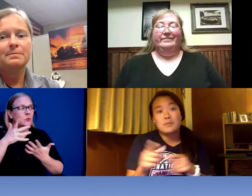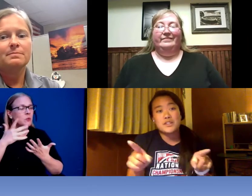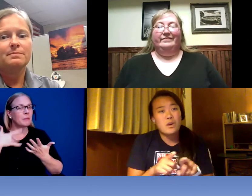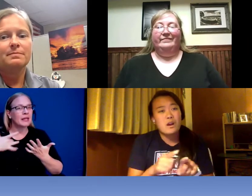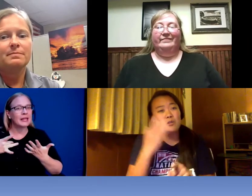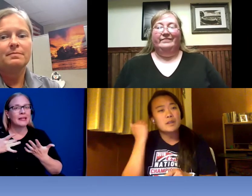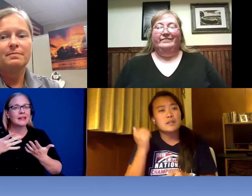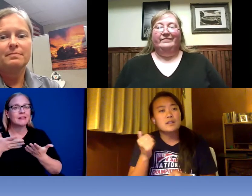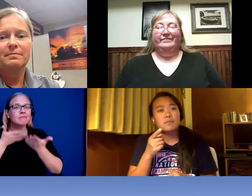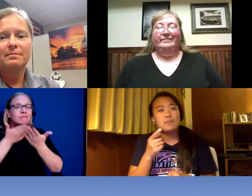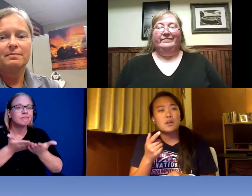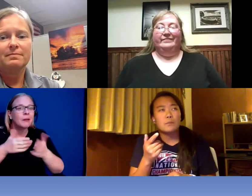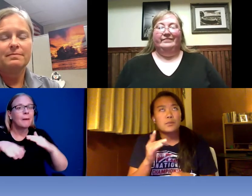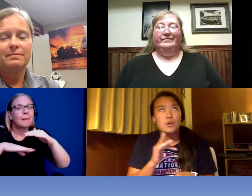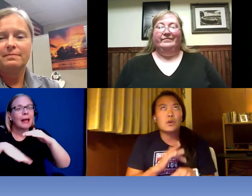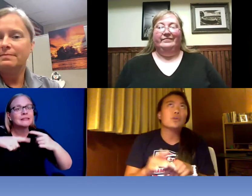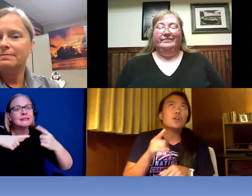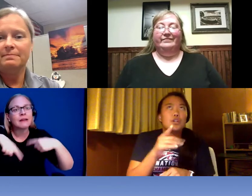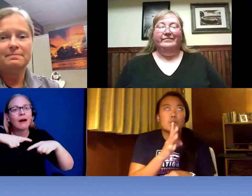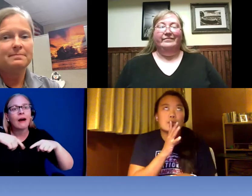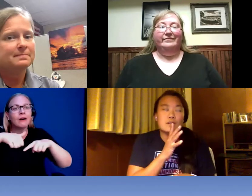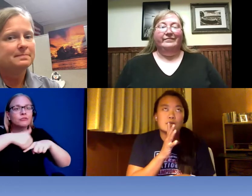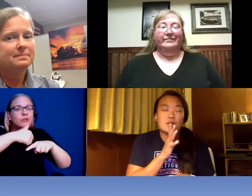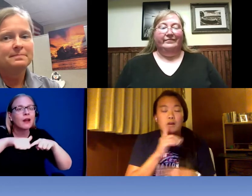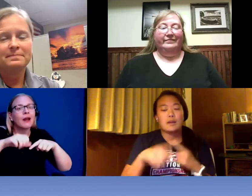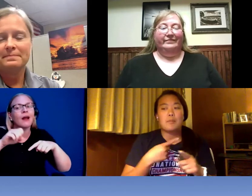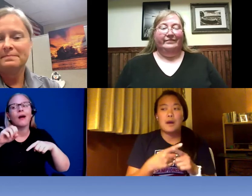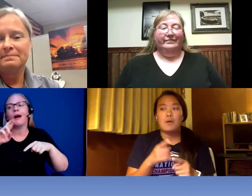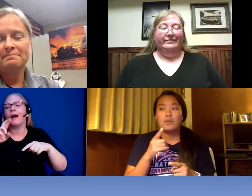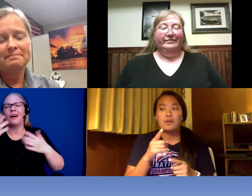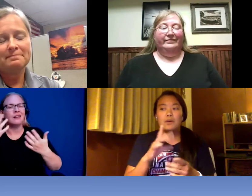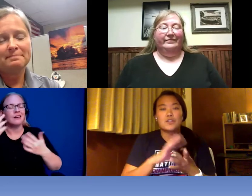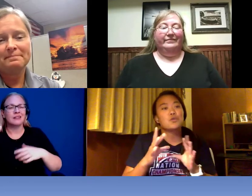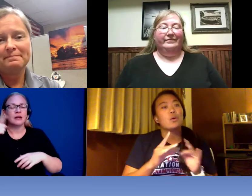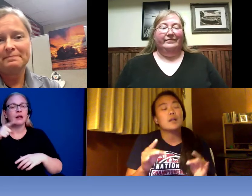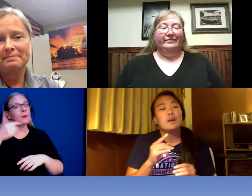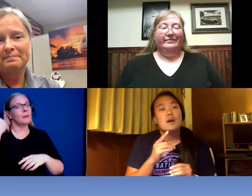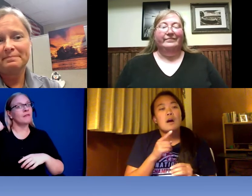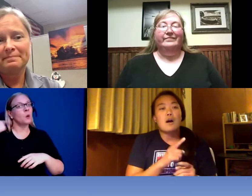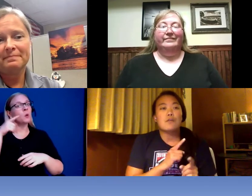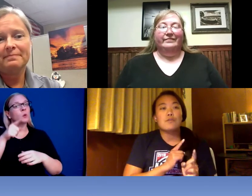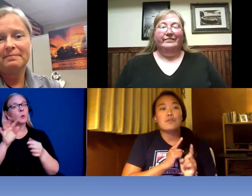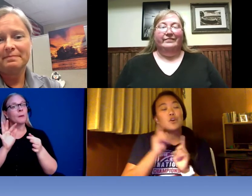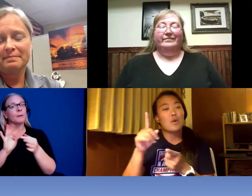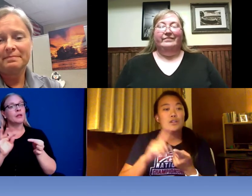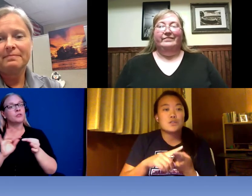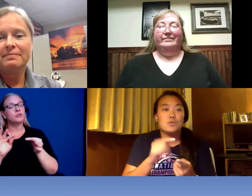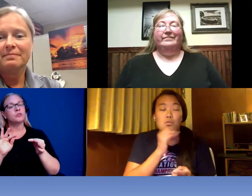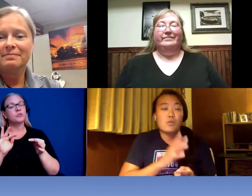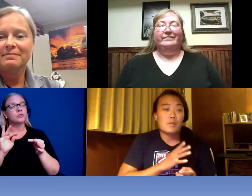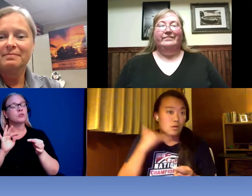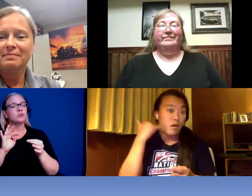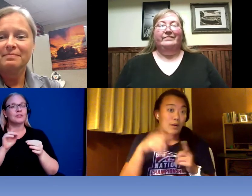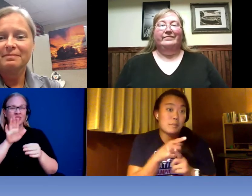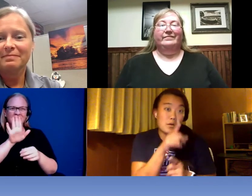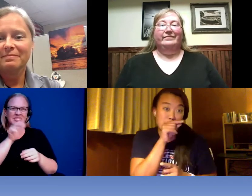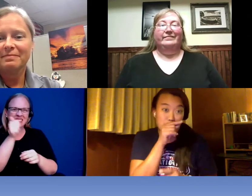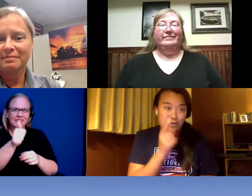program as well? Because you know, earlier you were talking about the story of going to the woman calling about the